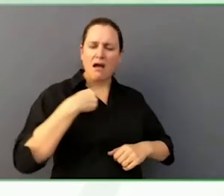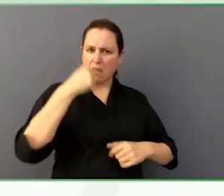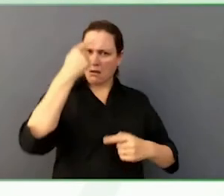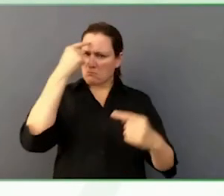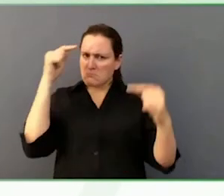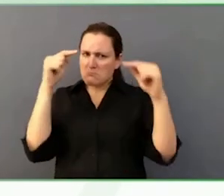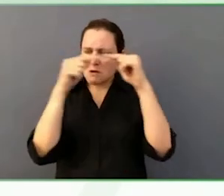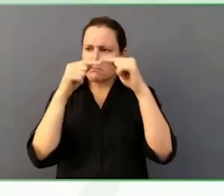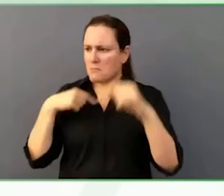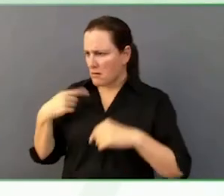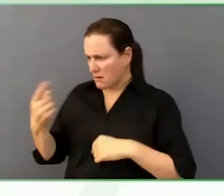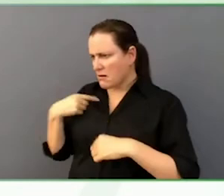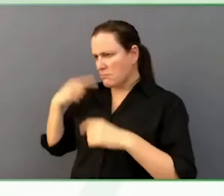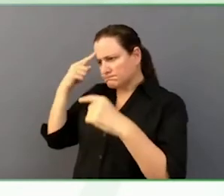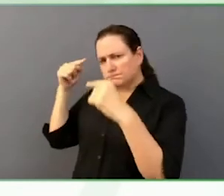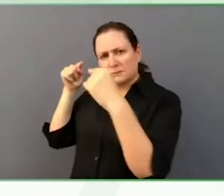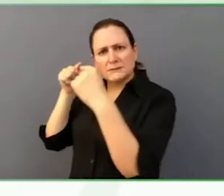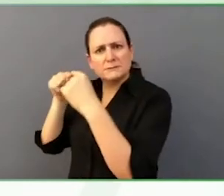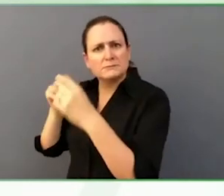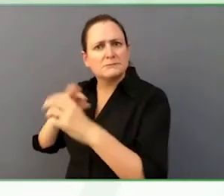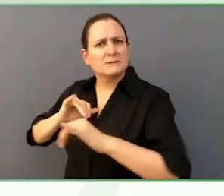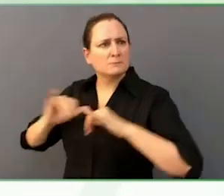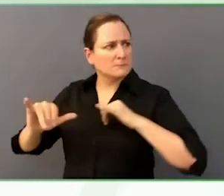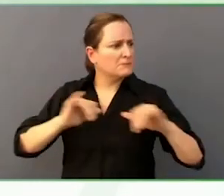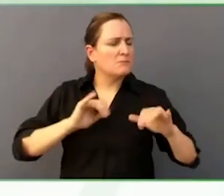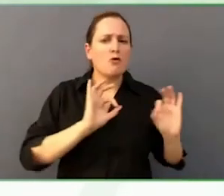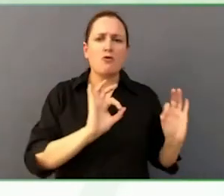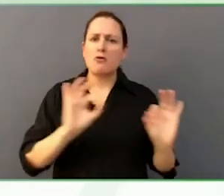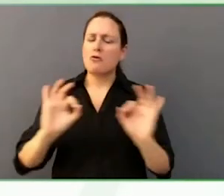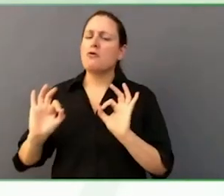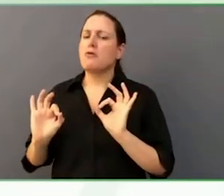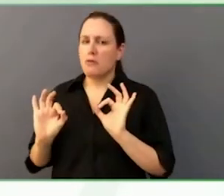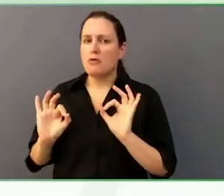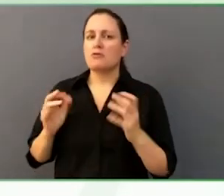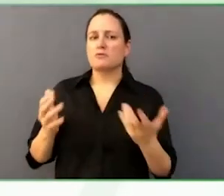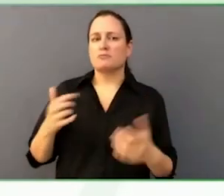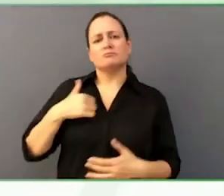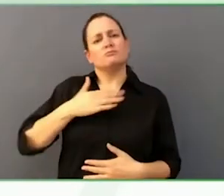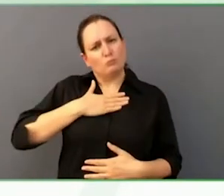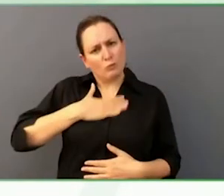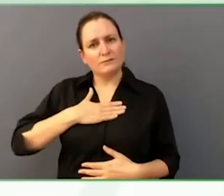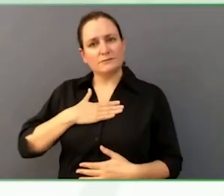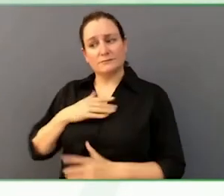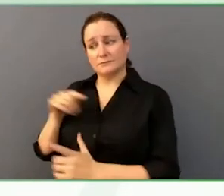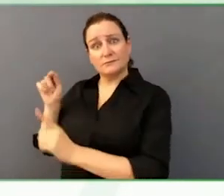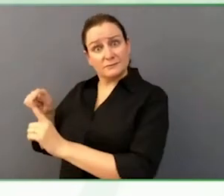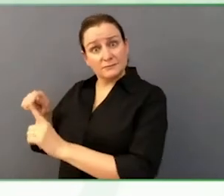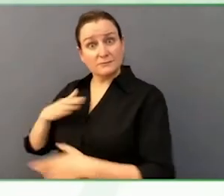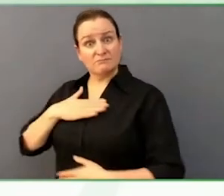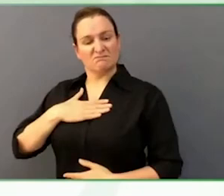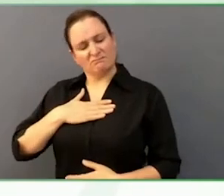always be politically involved, and as Laura mentioned, he has very strong opinions about everything.